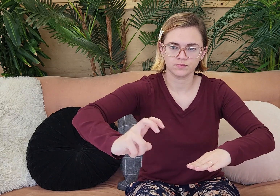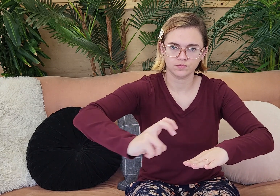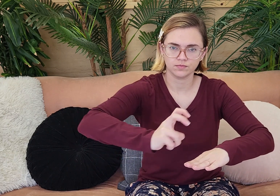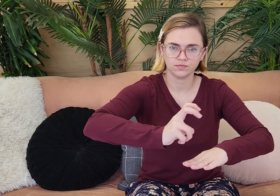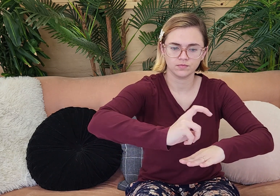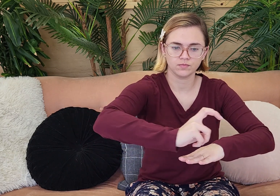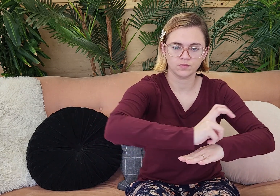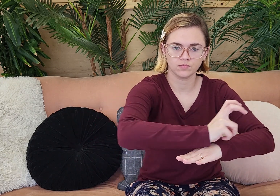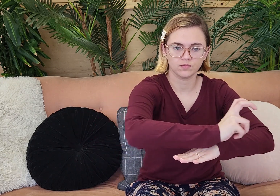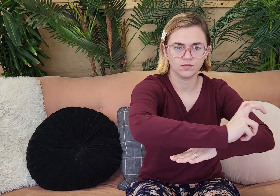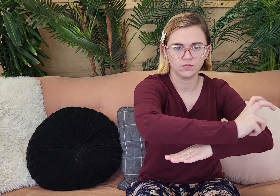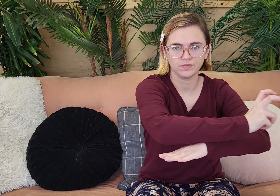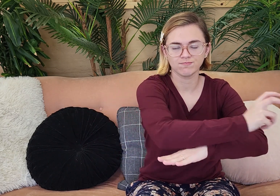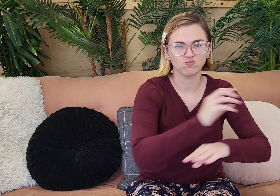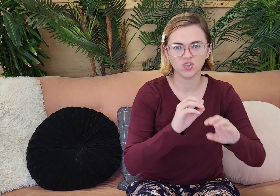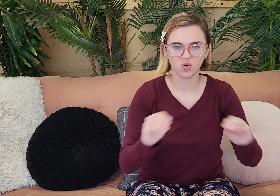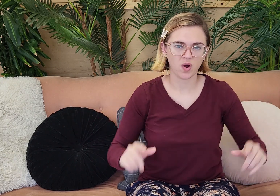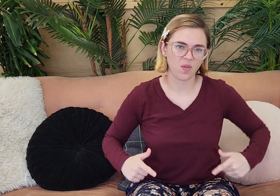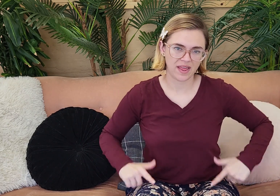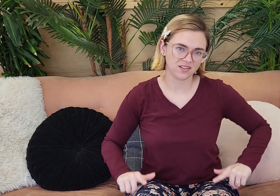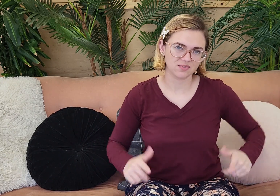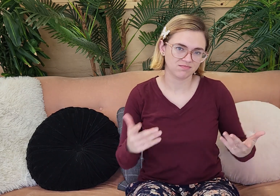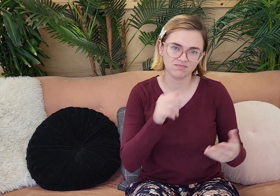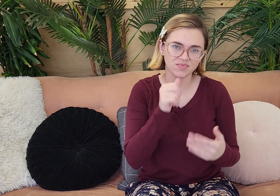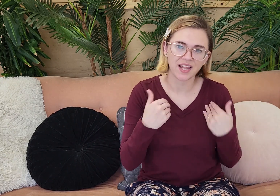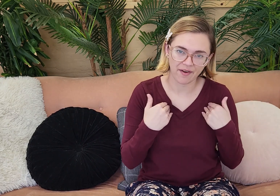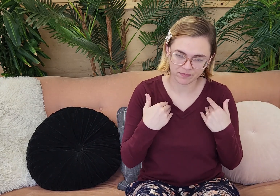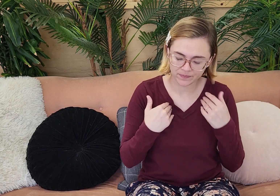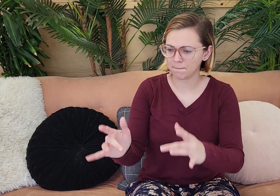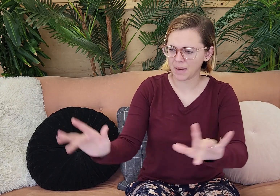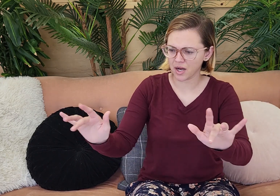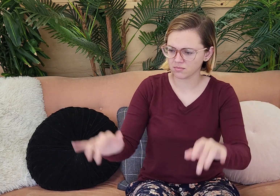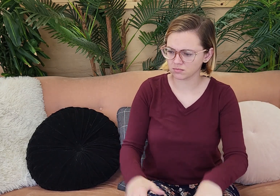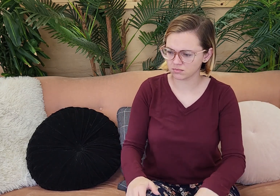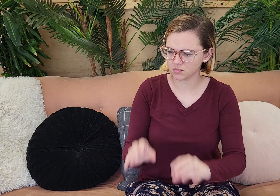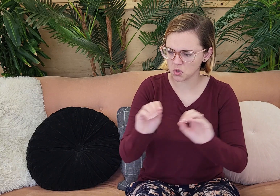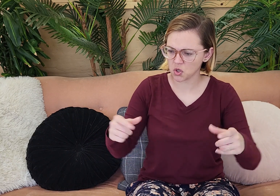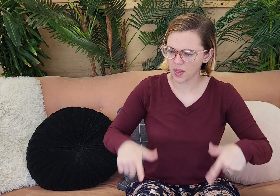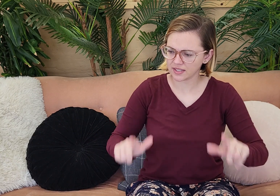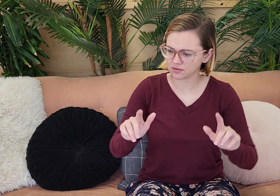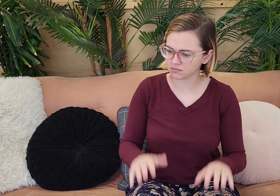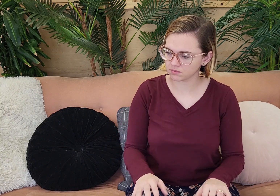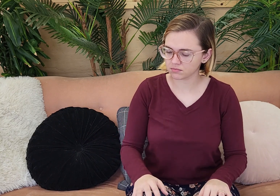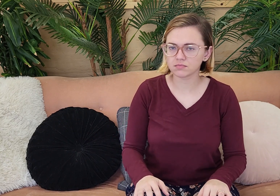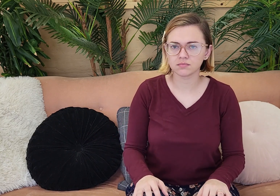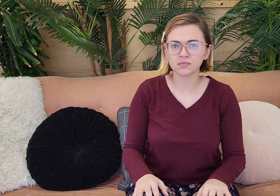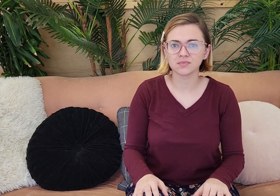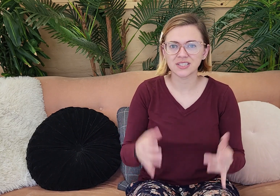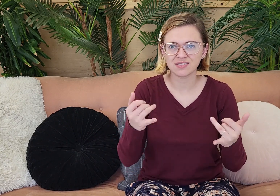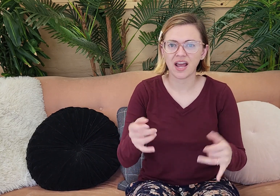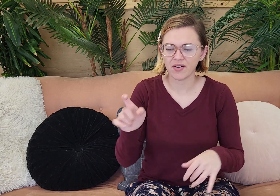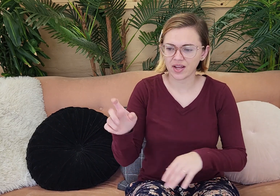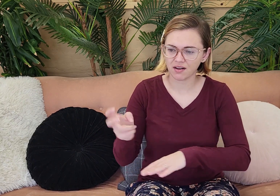ground. So that would mean the serpent would no longer have legs, so *BAM*, no legs.